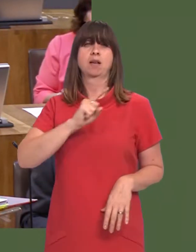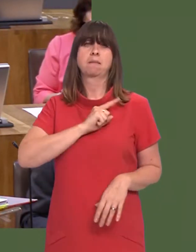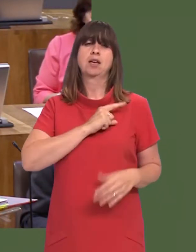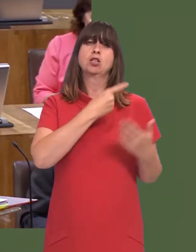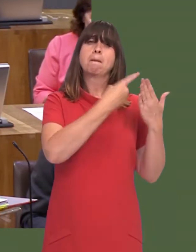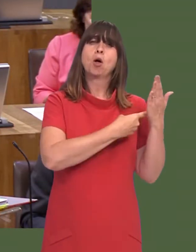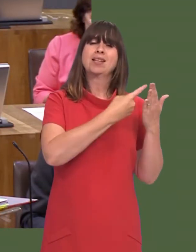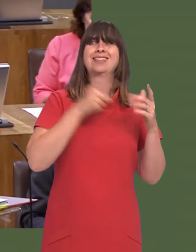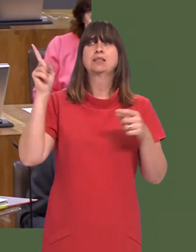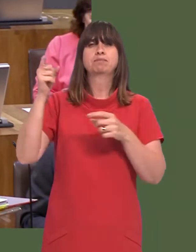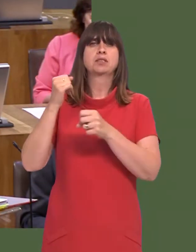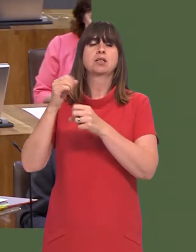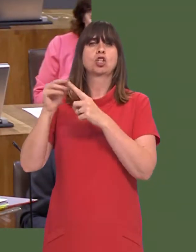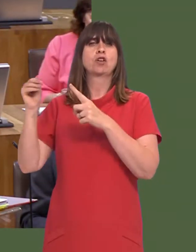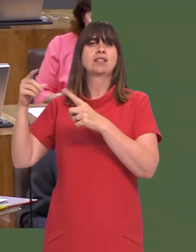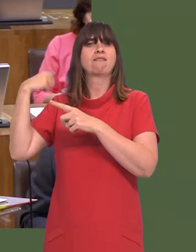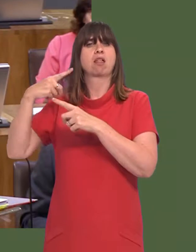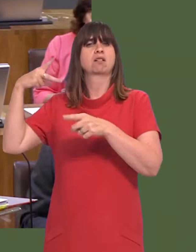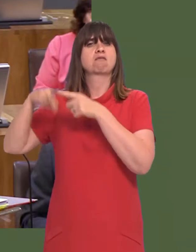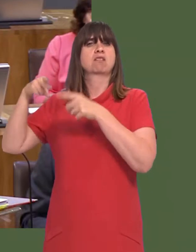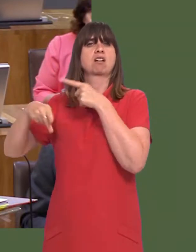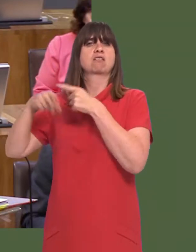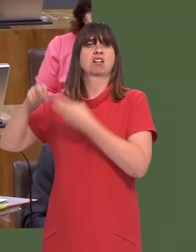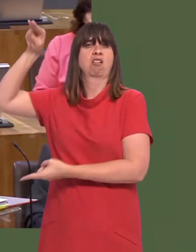Much of that is to do with the current policies of austerity pursued by the UK Government,